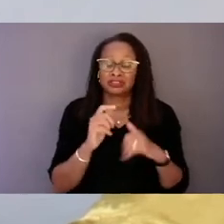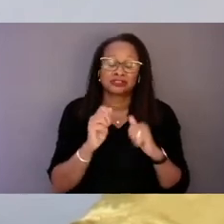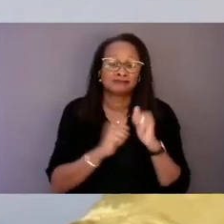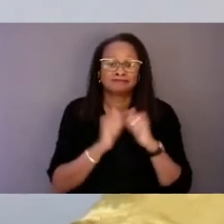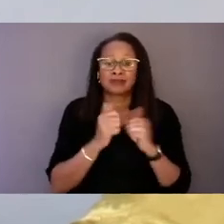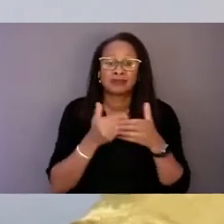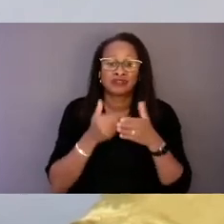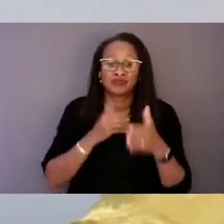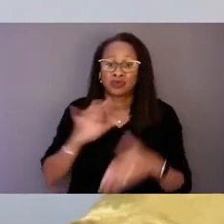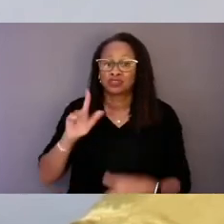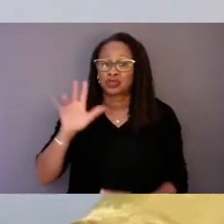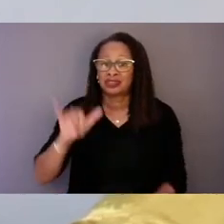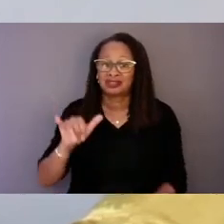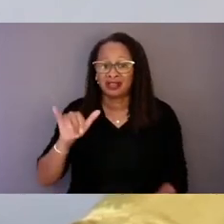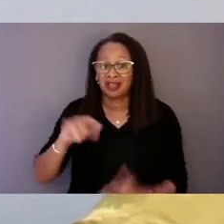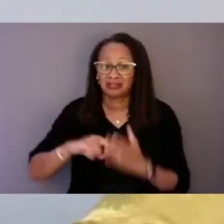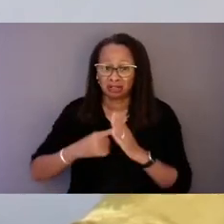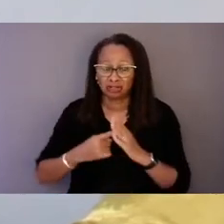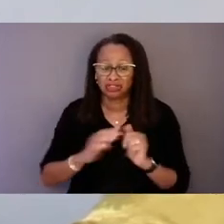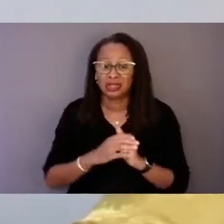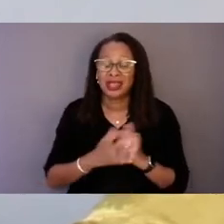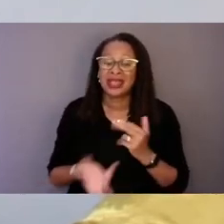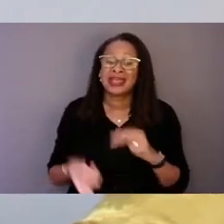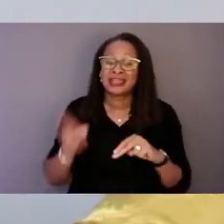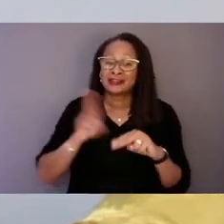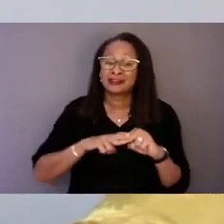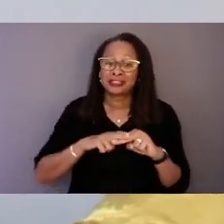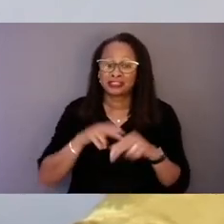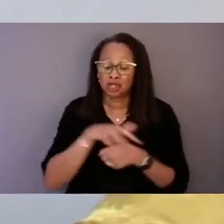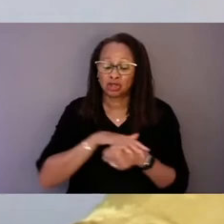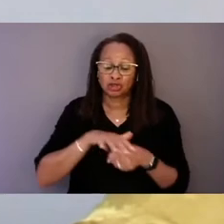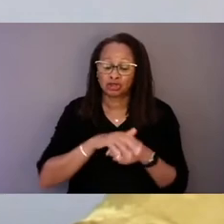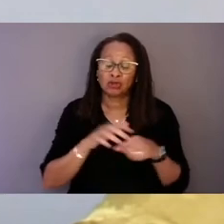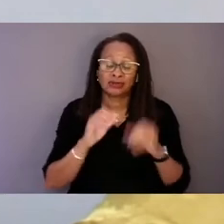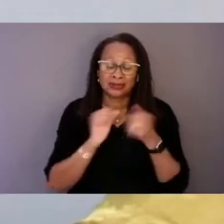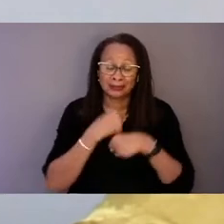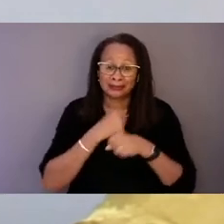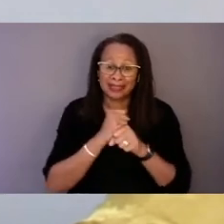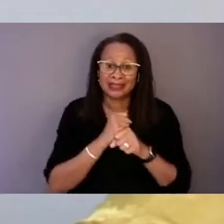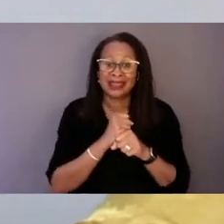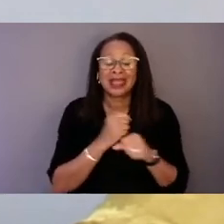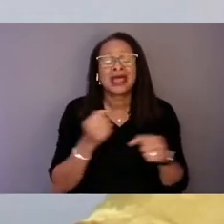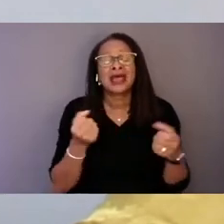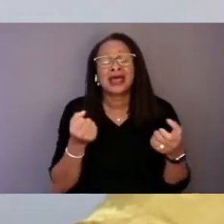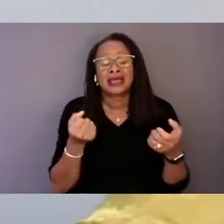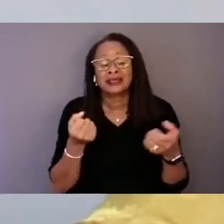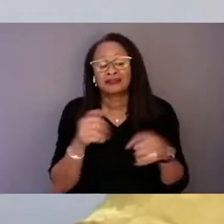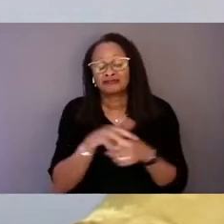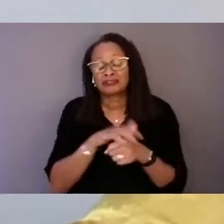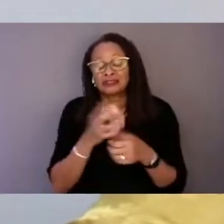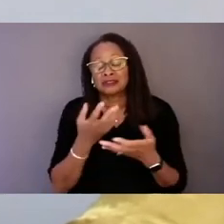increasing locally tailored and regionally appropriate resources for states to effectively implement 988.